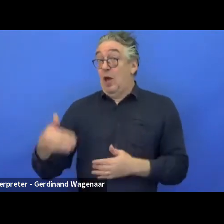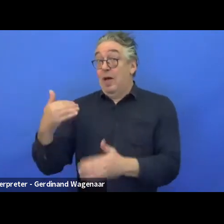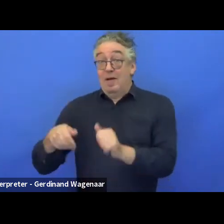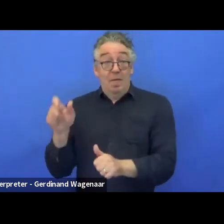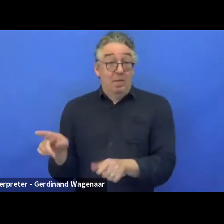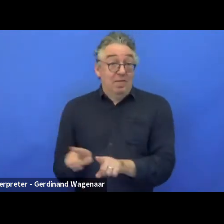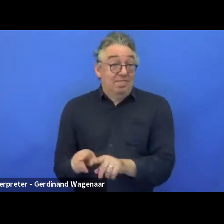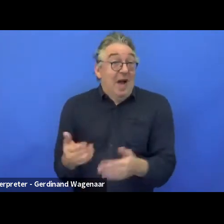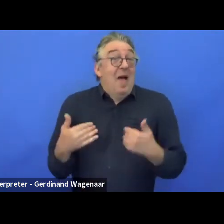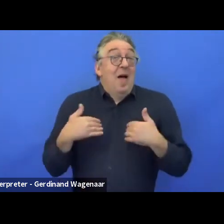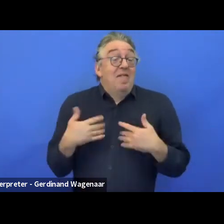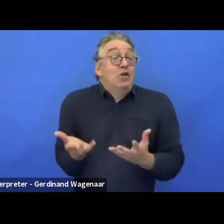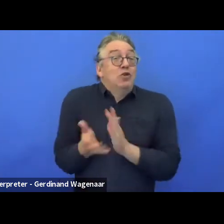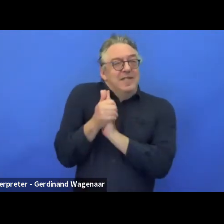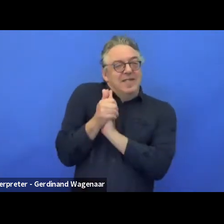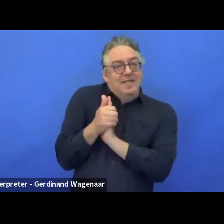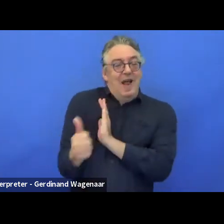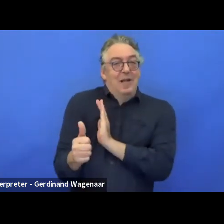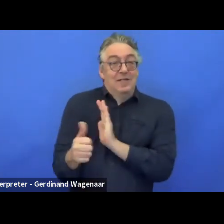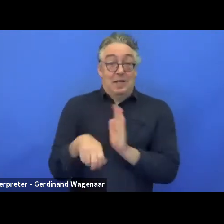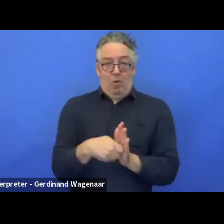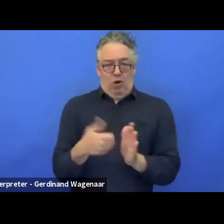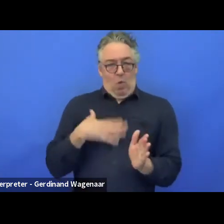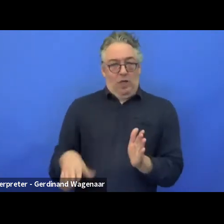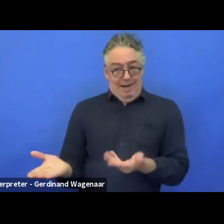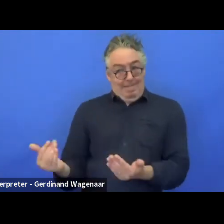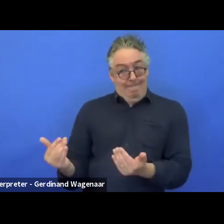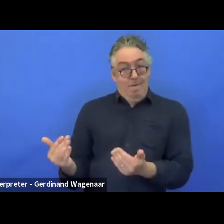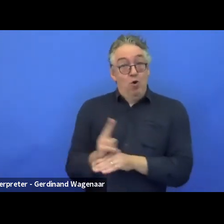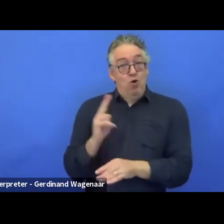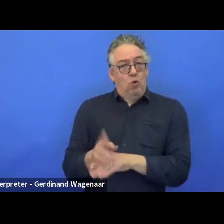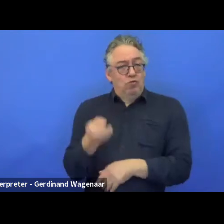Why projects are prepared, or would like to have